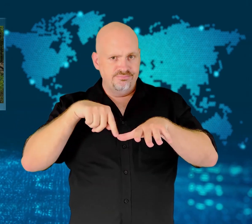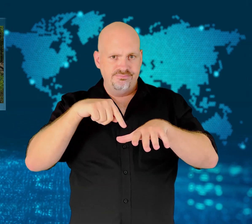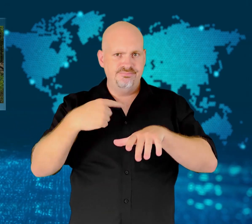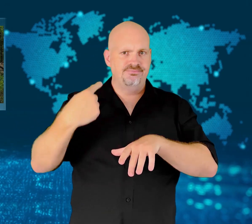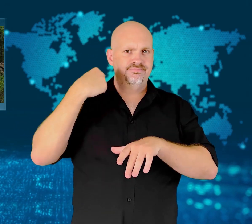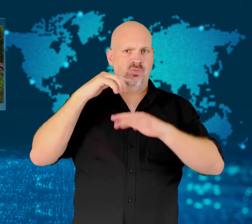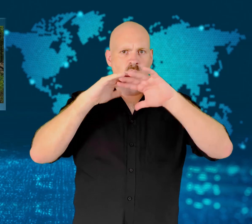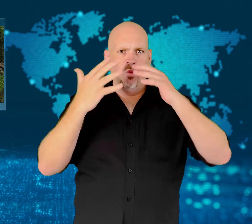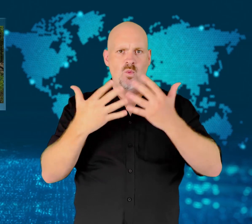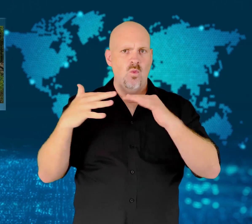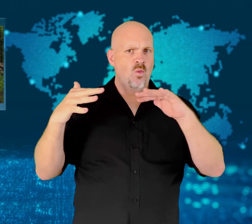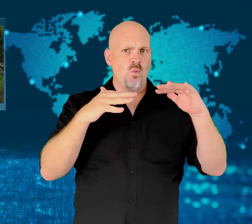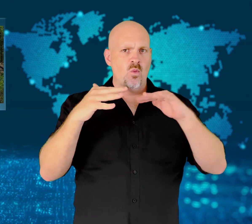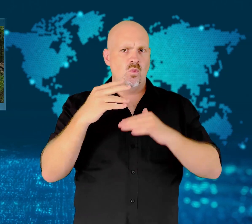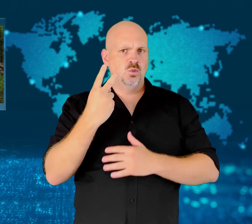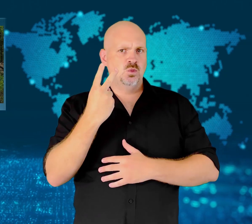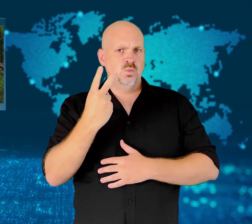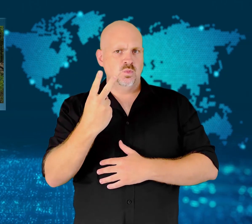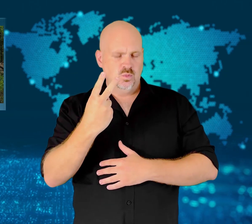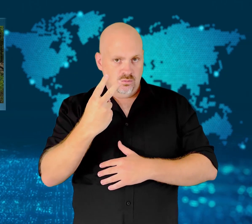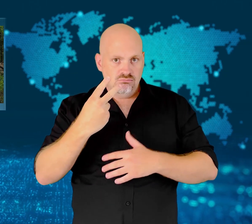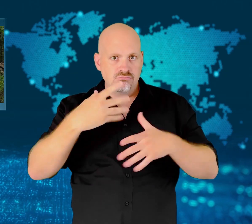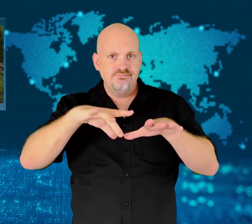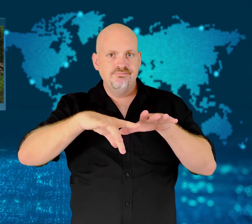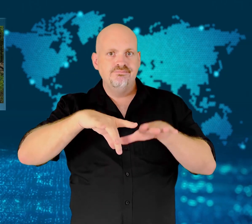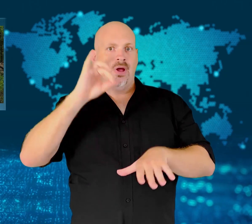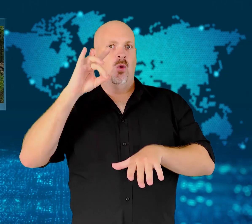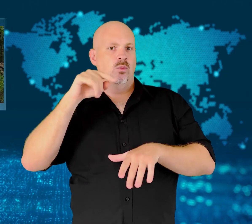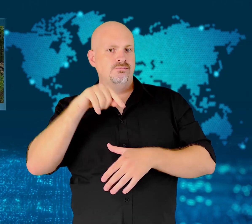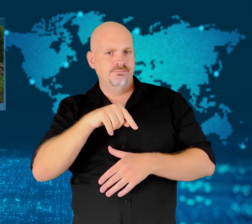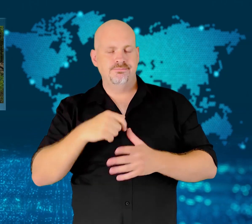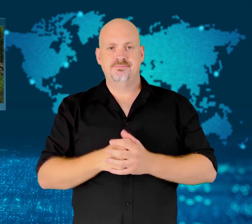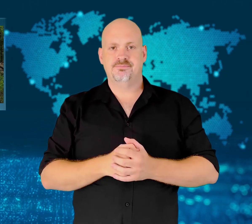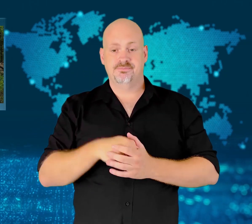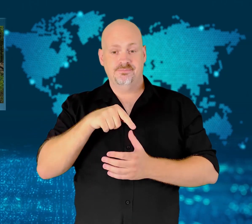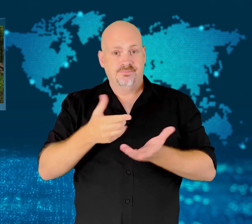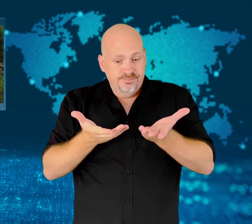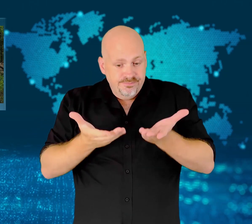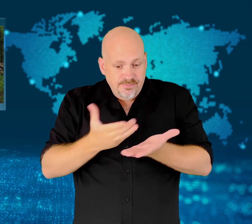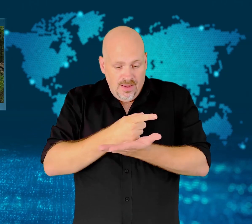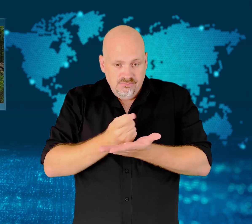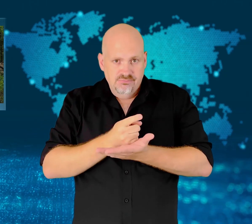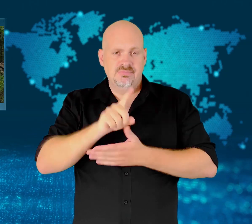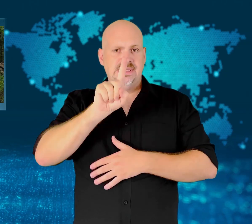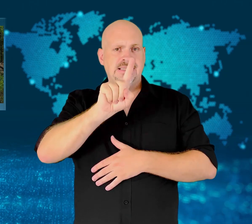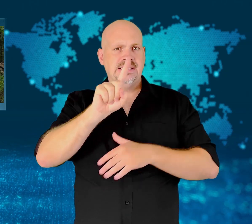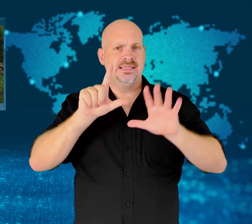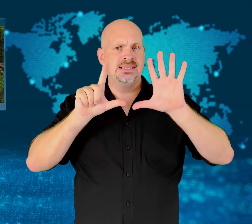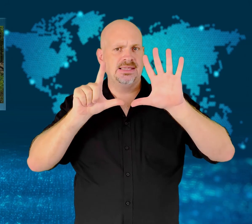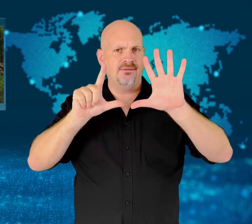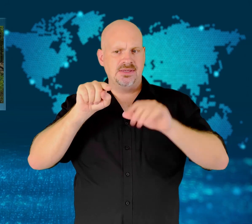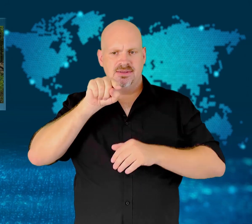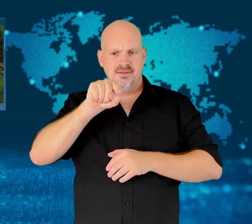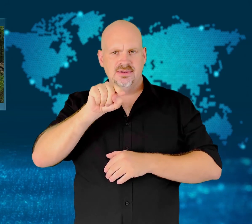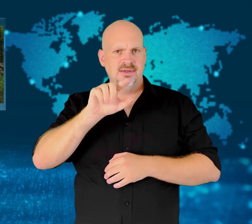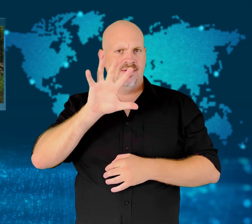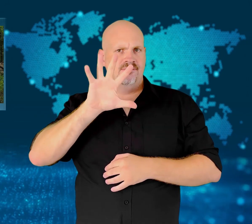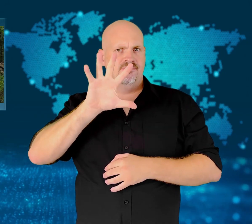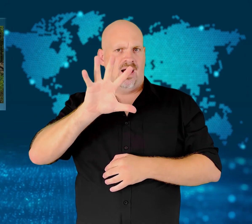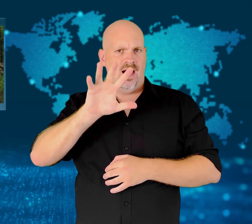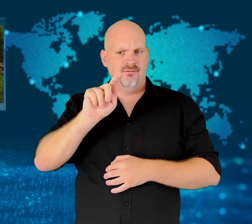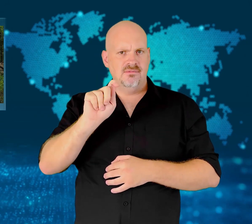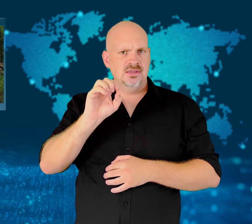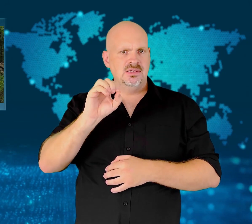Around 17.5 tons of human ashes were found near the Soldau